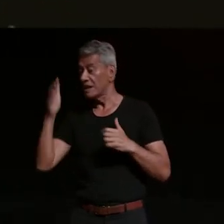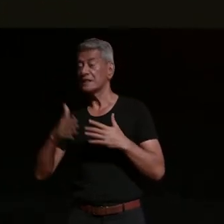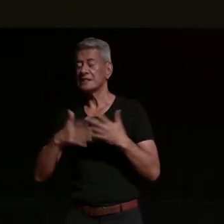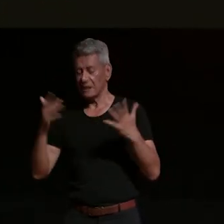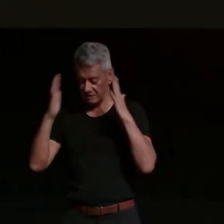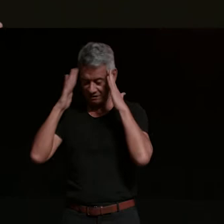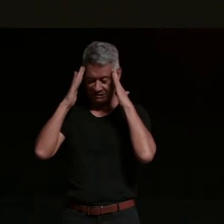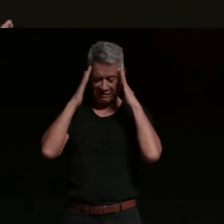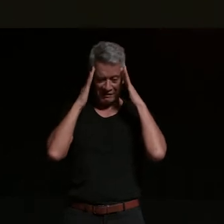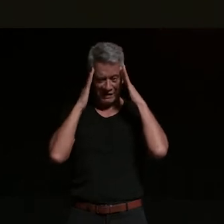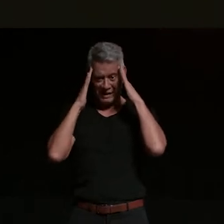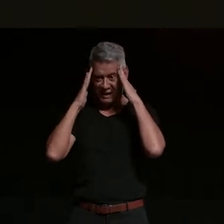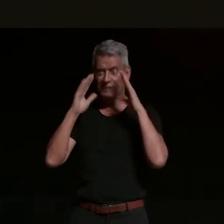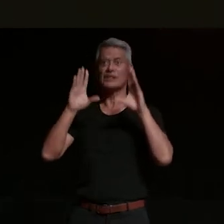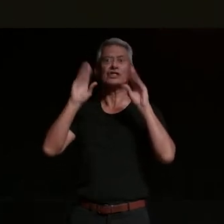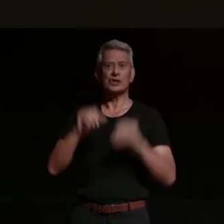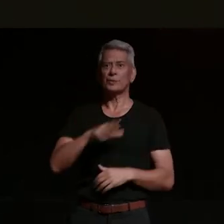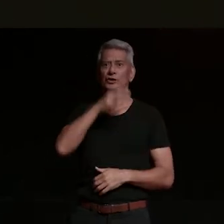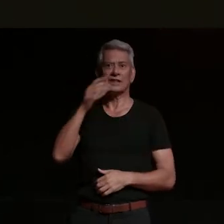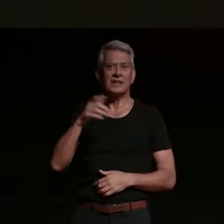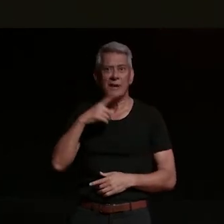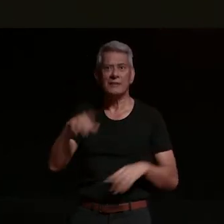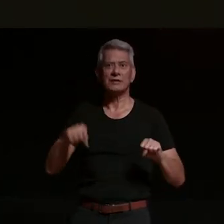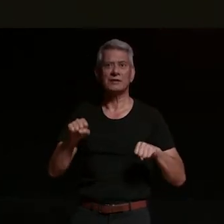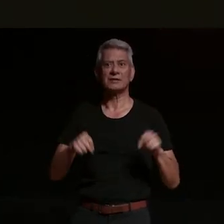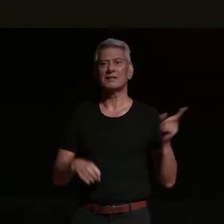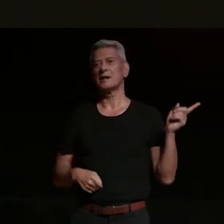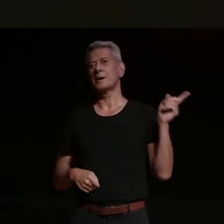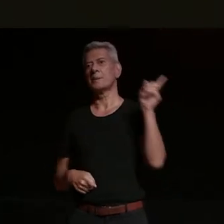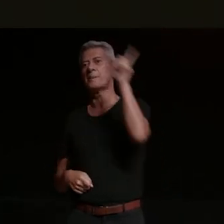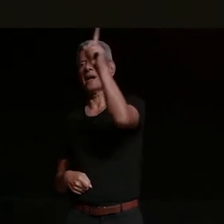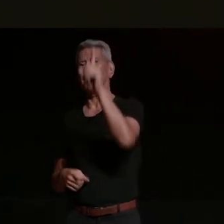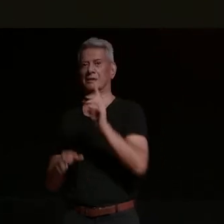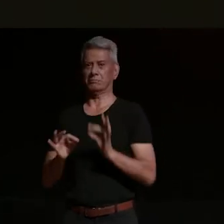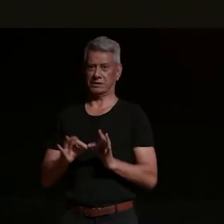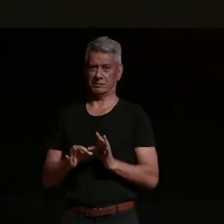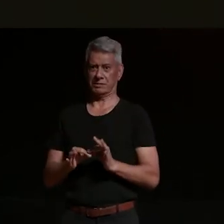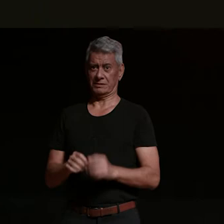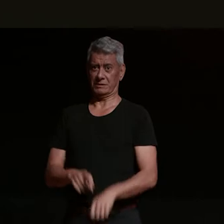on your motorcycle and drive all the way back to brisbane and that's a long ride so that's